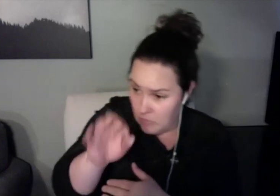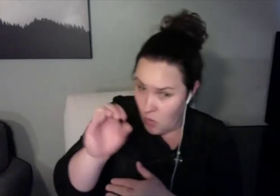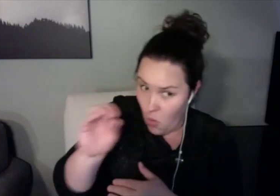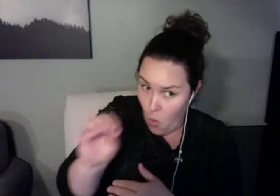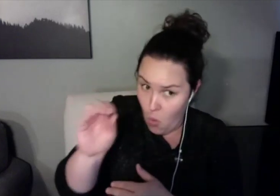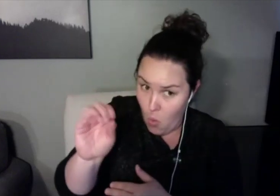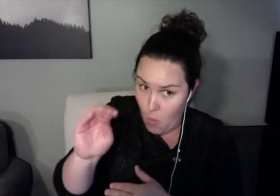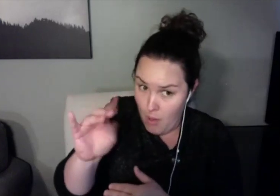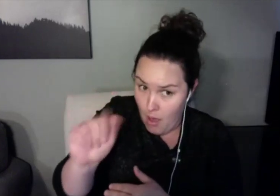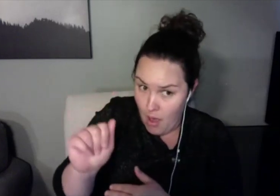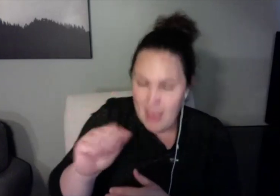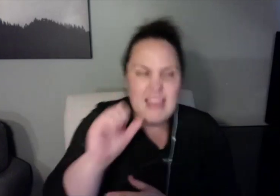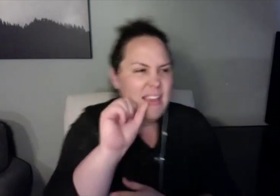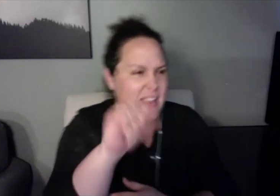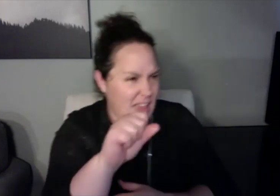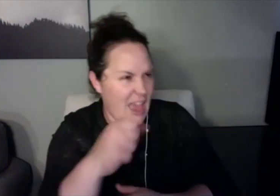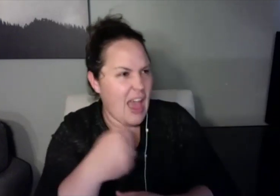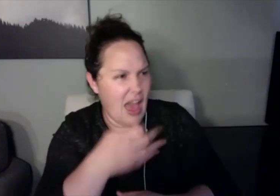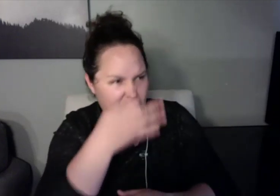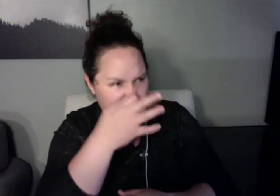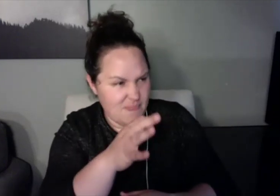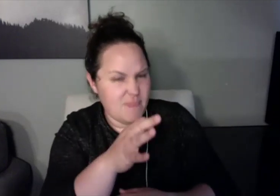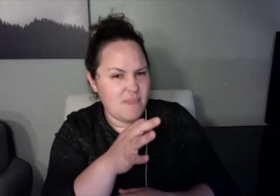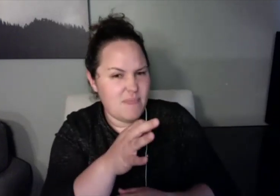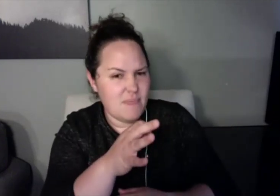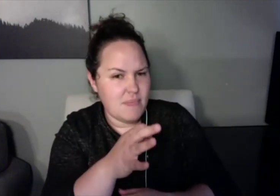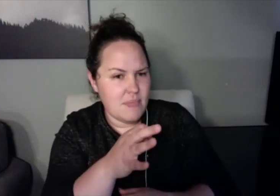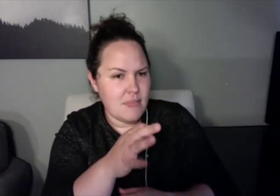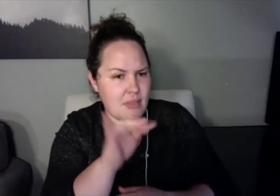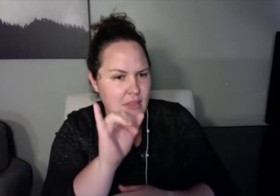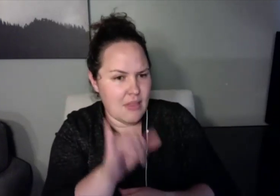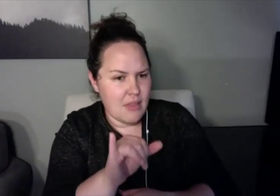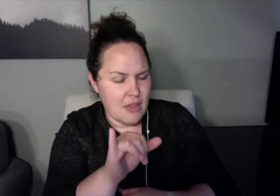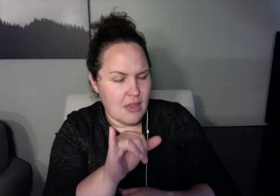And Ashley asks, does it make you feel better when you draw?